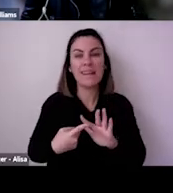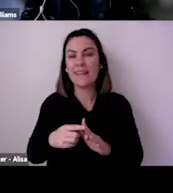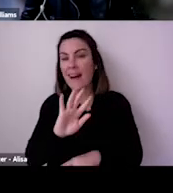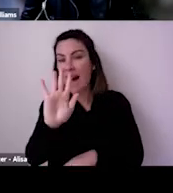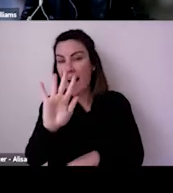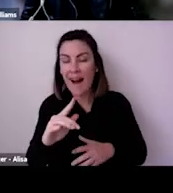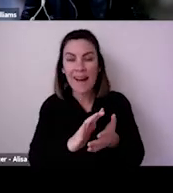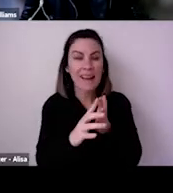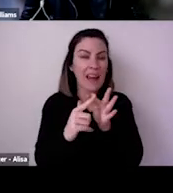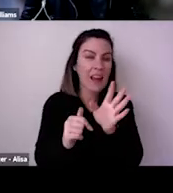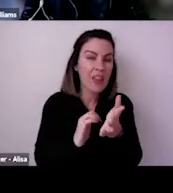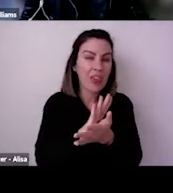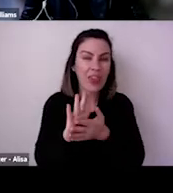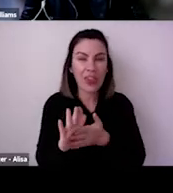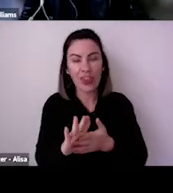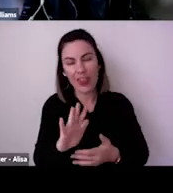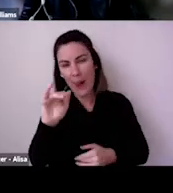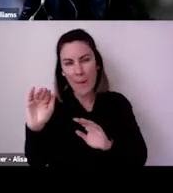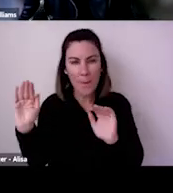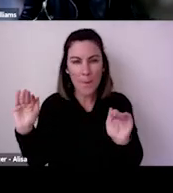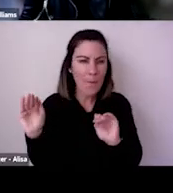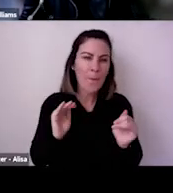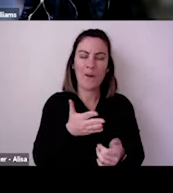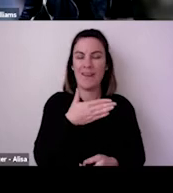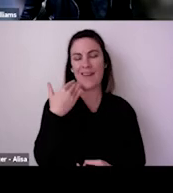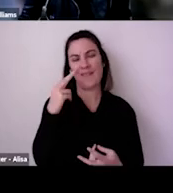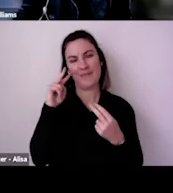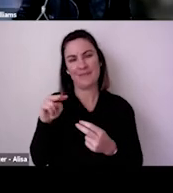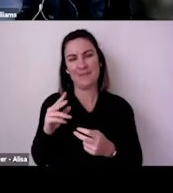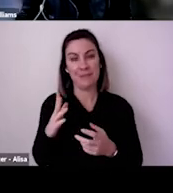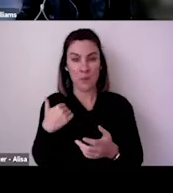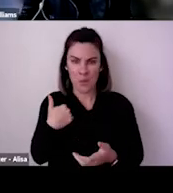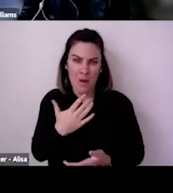So Alan, as leader of the study, what are you observing about the trajectory of our